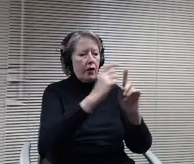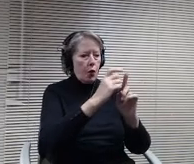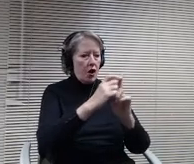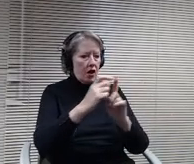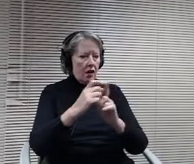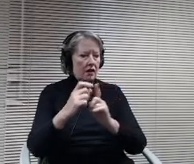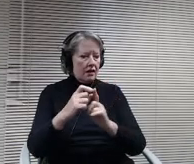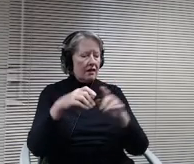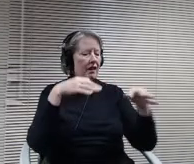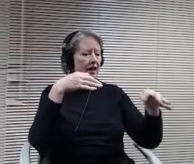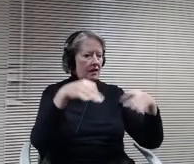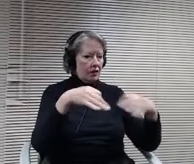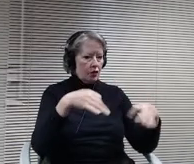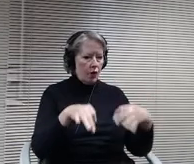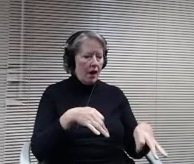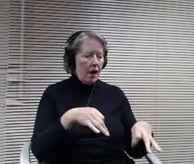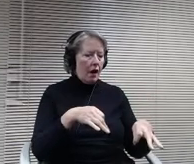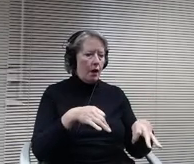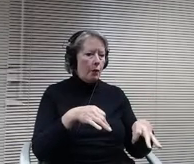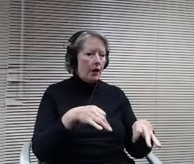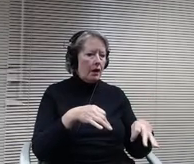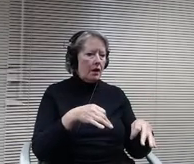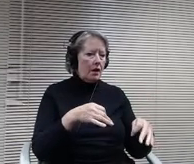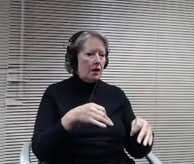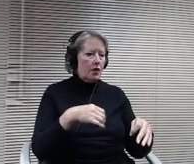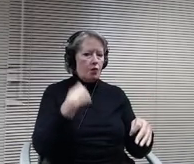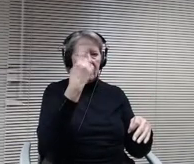Know what the board expects? That's up to the board to deal with.